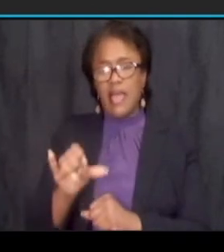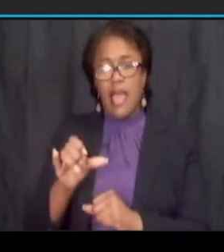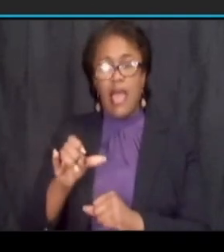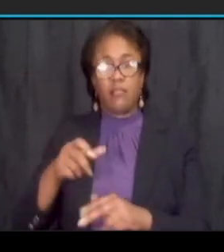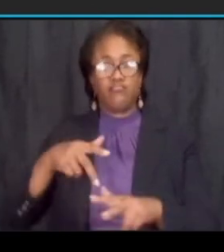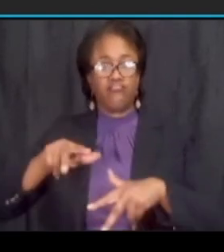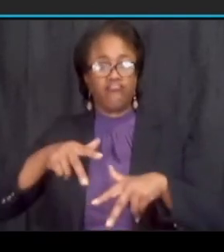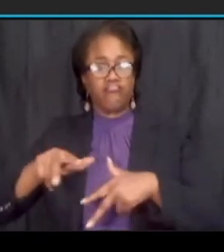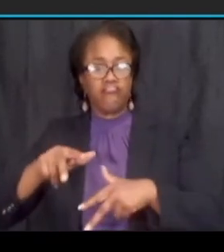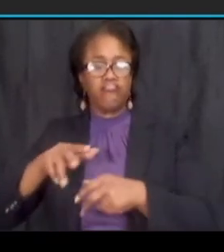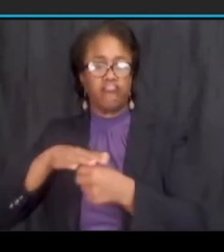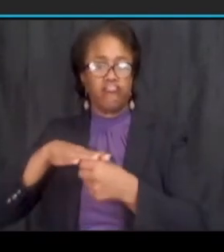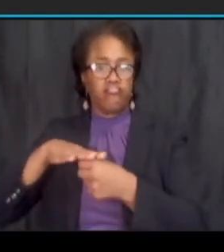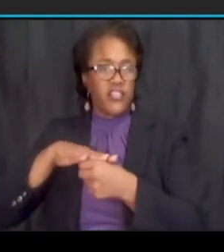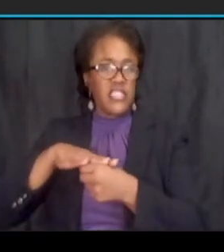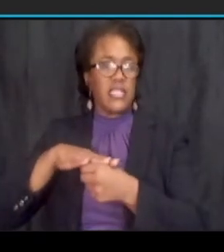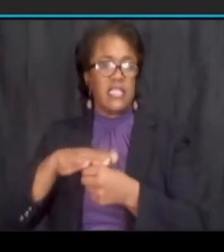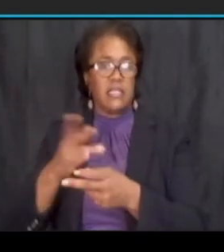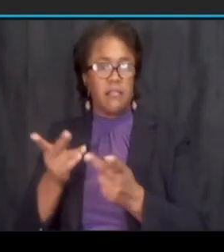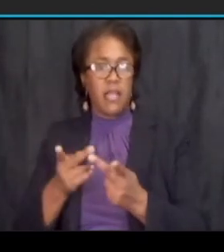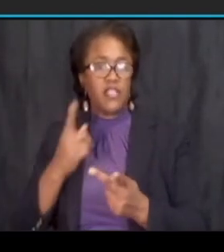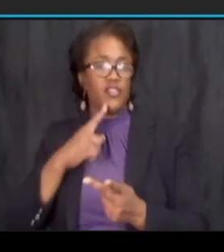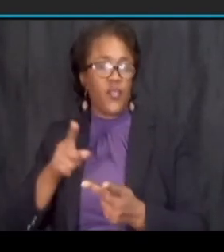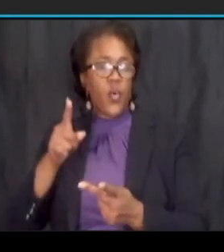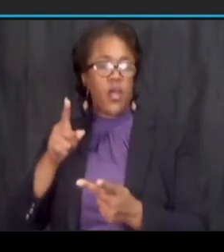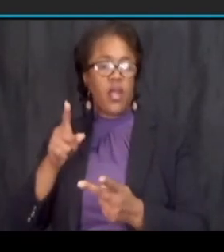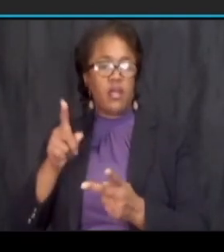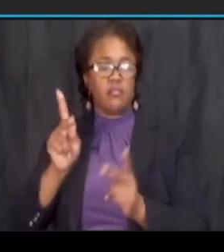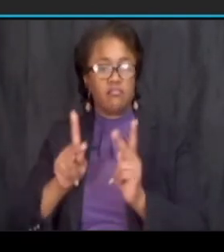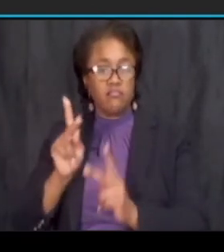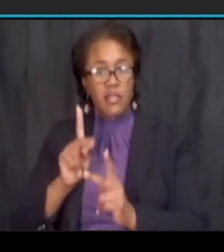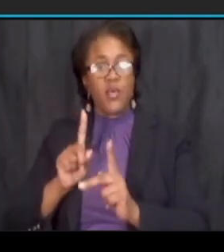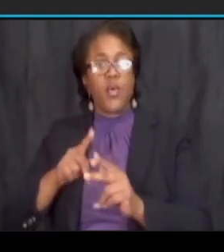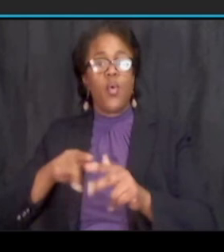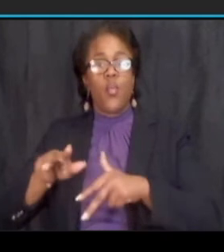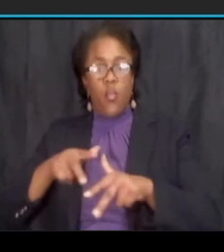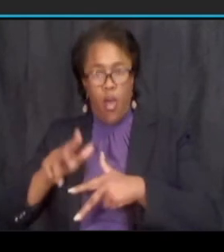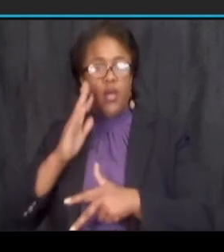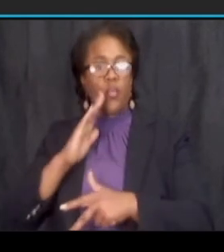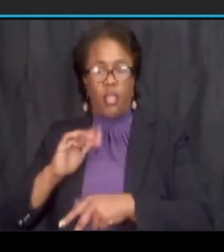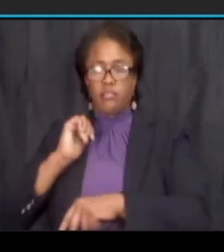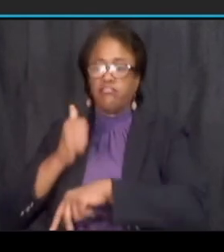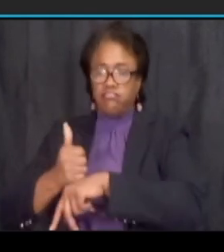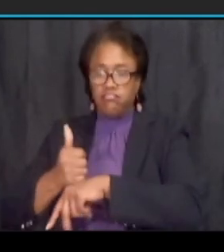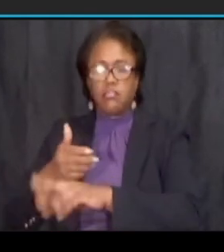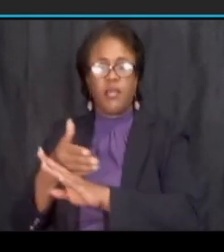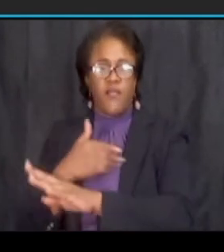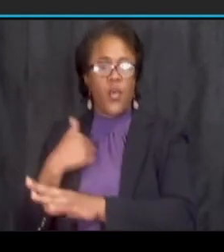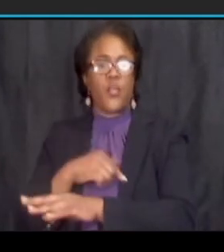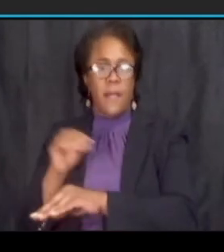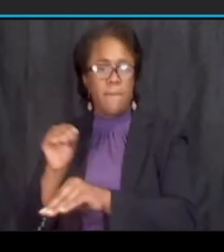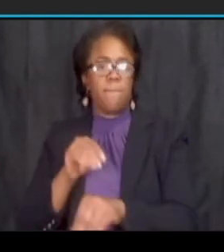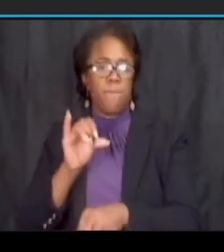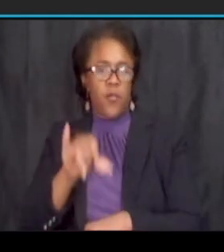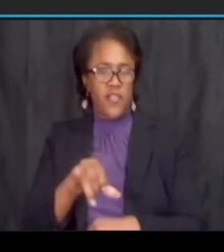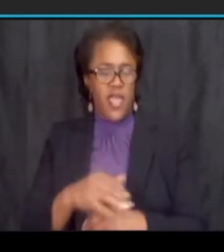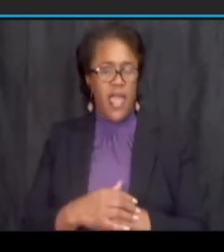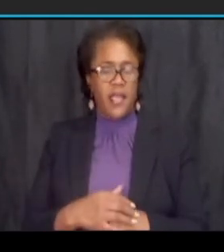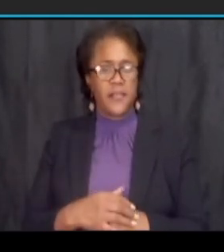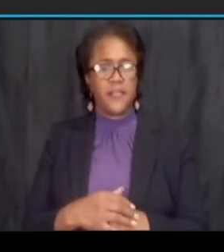facilities the sidewalk will be built first before we move that when when when that phase